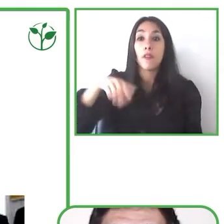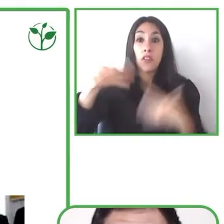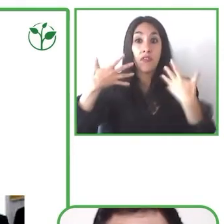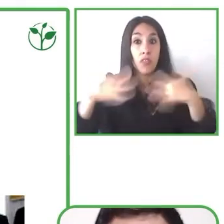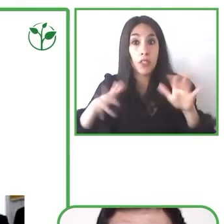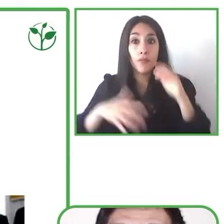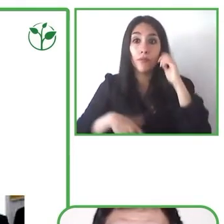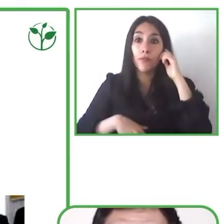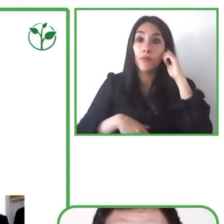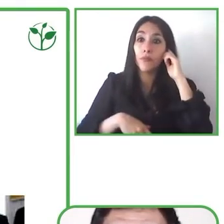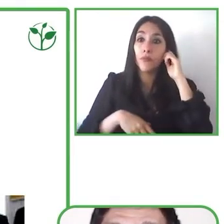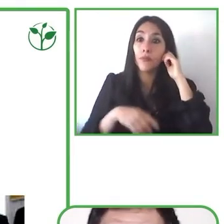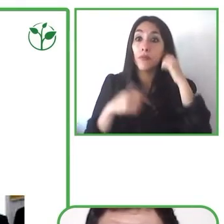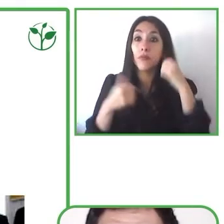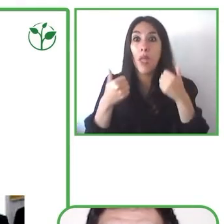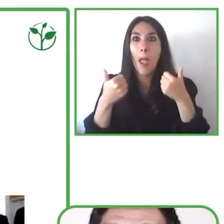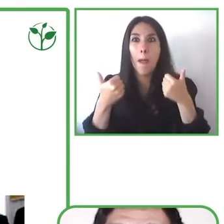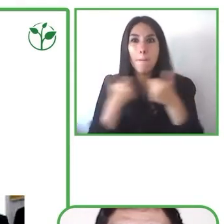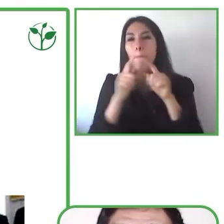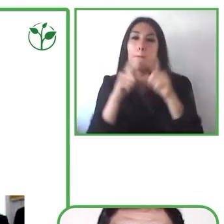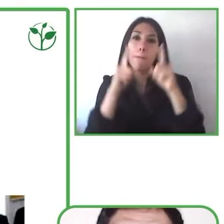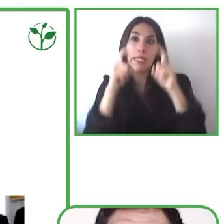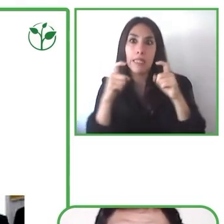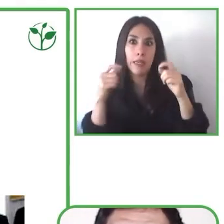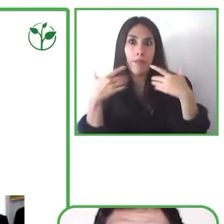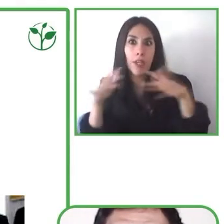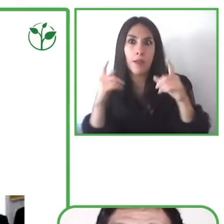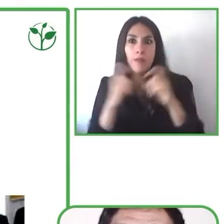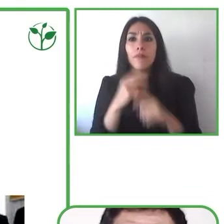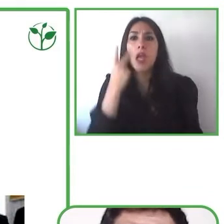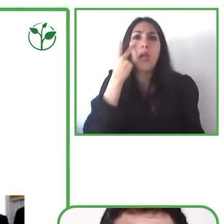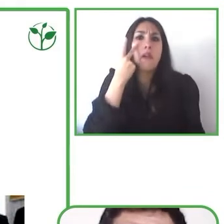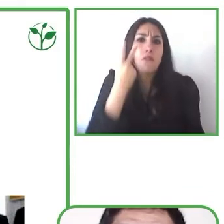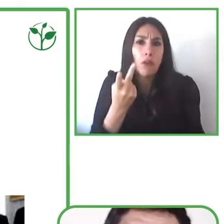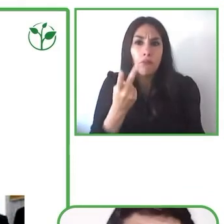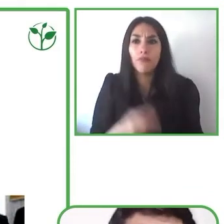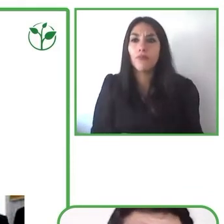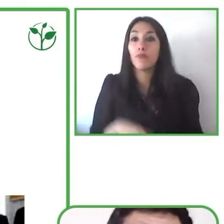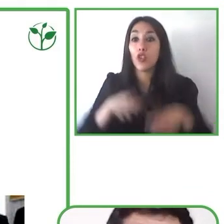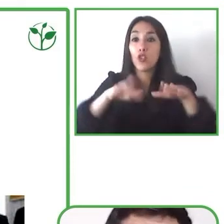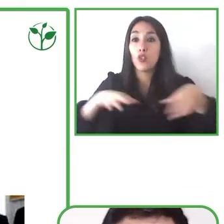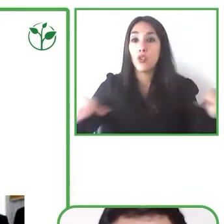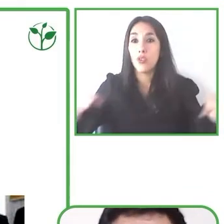effectiveness of this tool and we saw that down syndrome